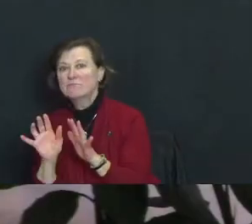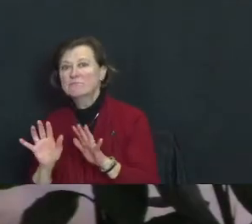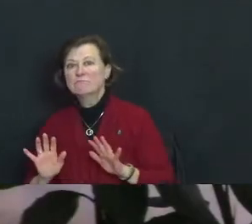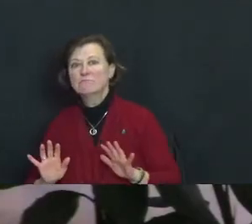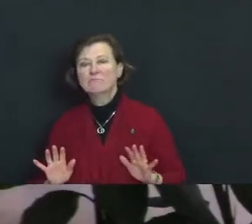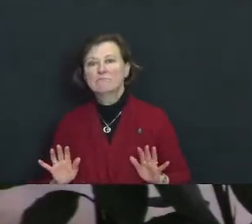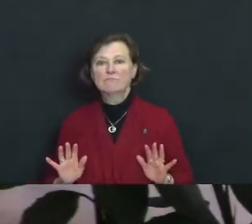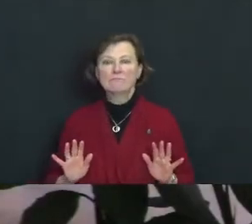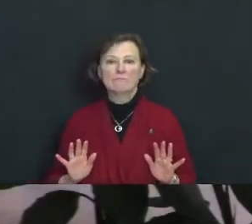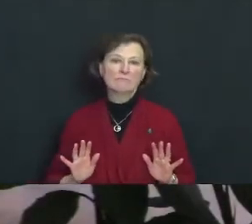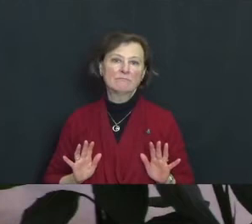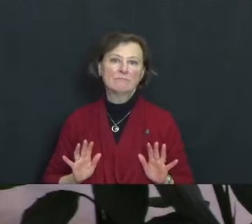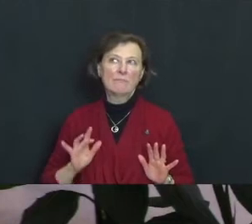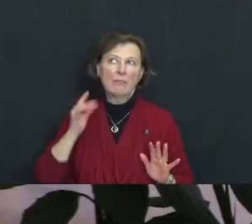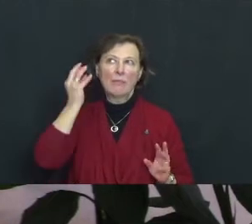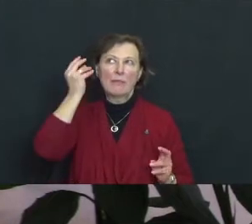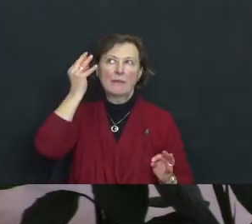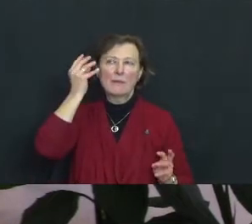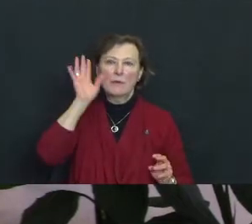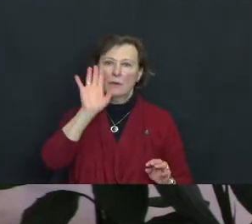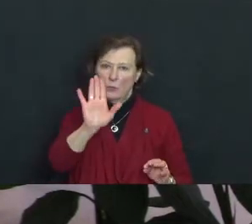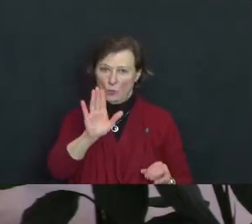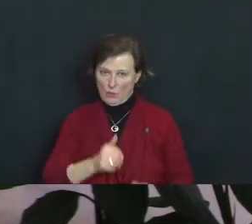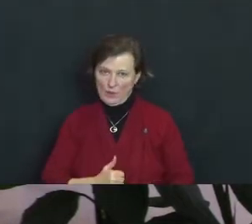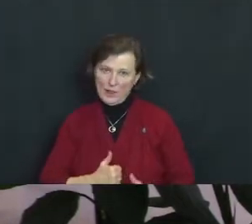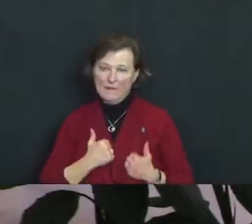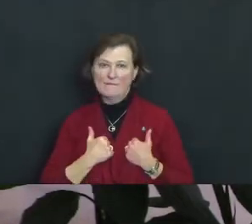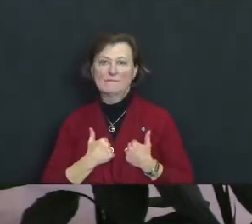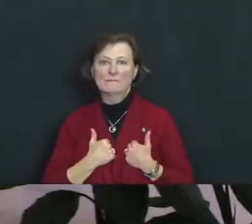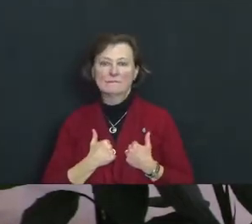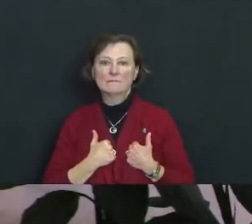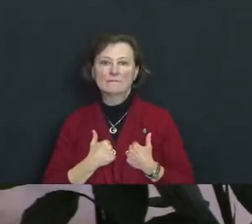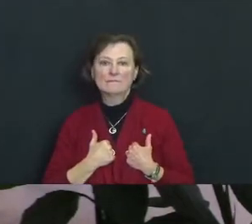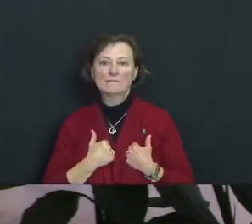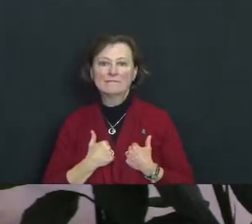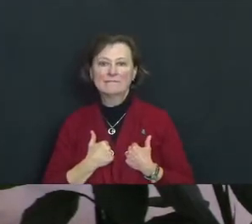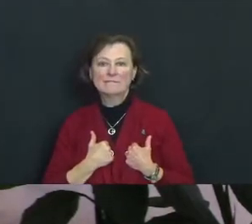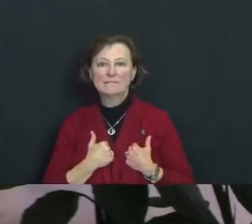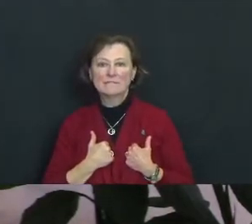Think of your life from a loftier perspective.